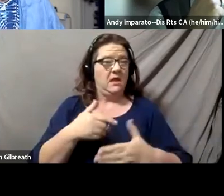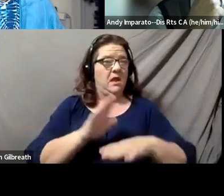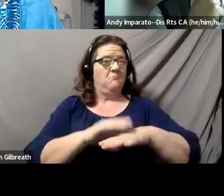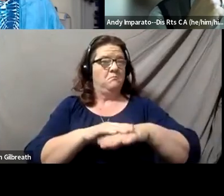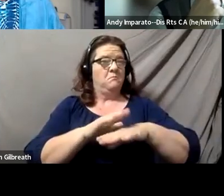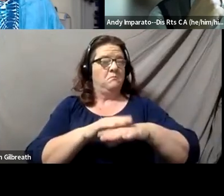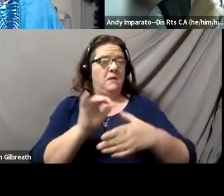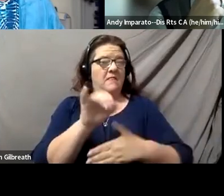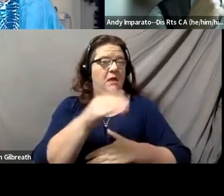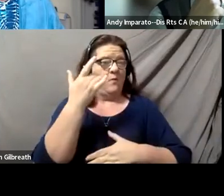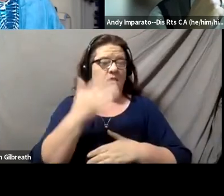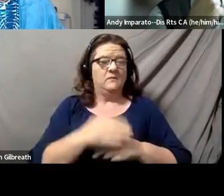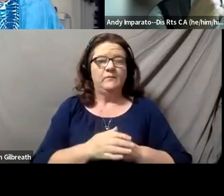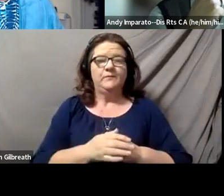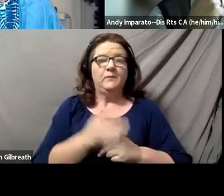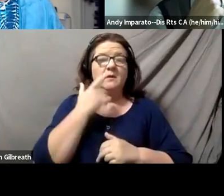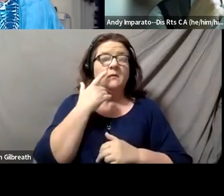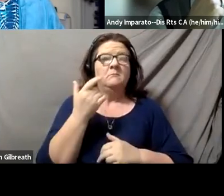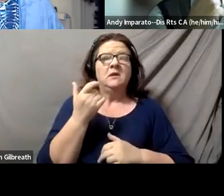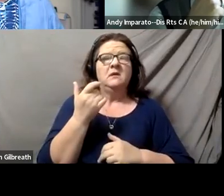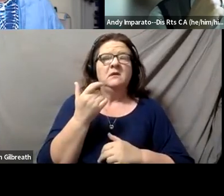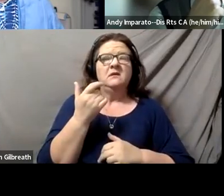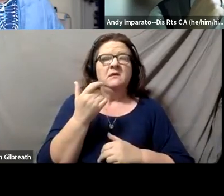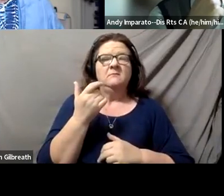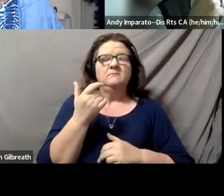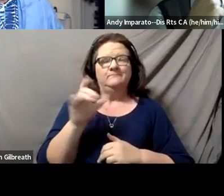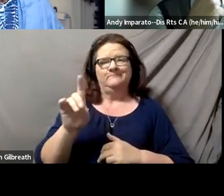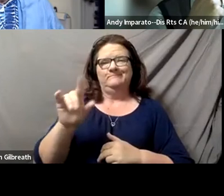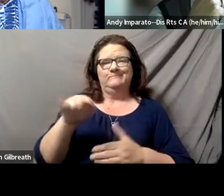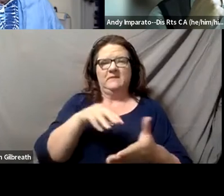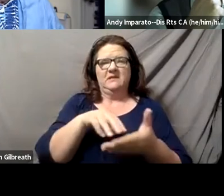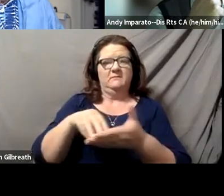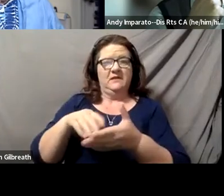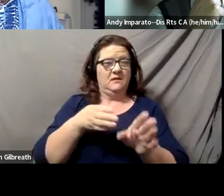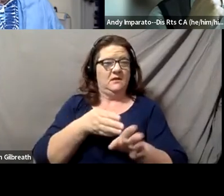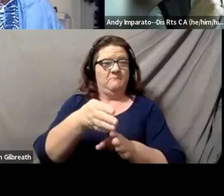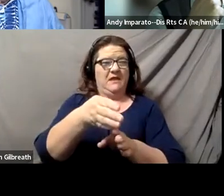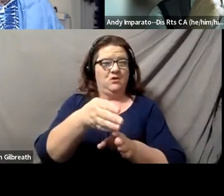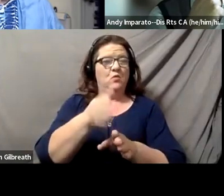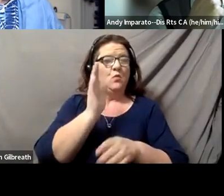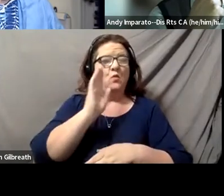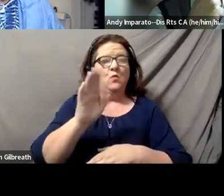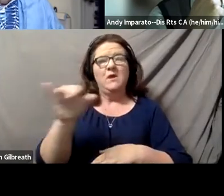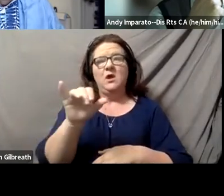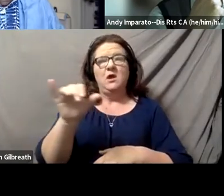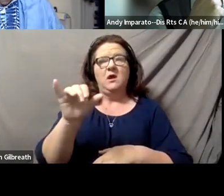the disability studies major will also be interdisciplinary,